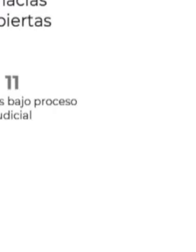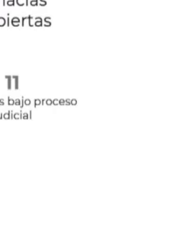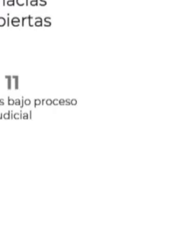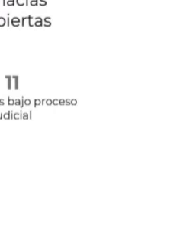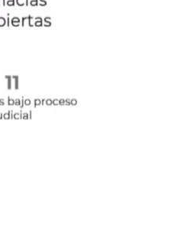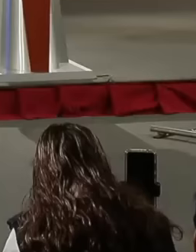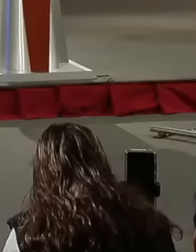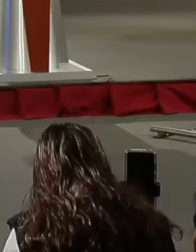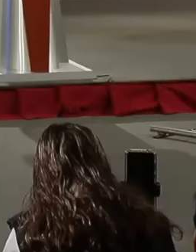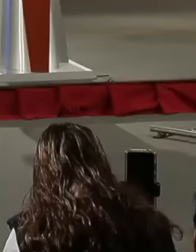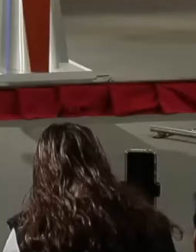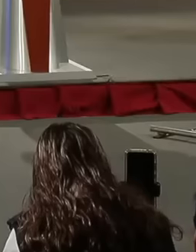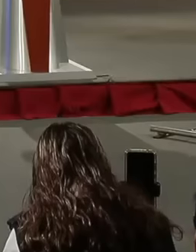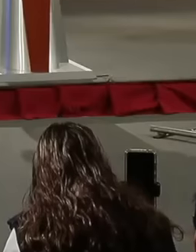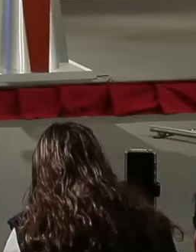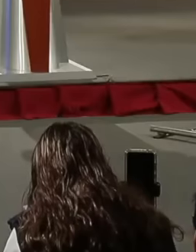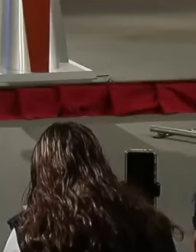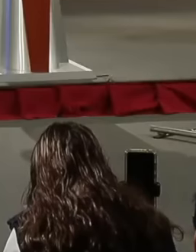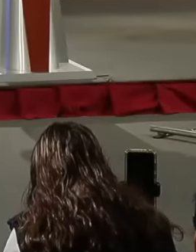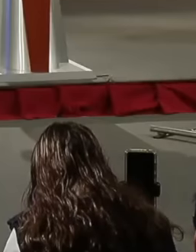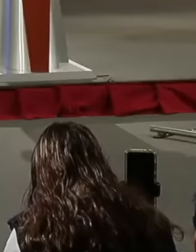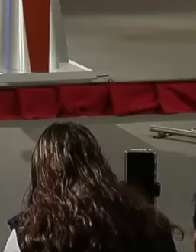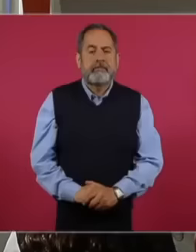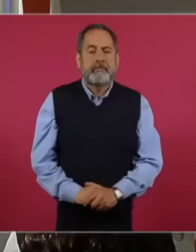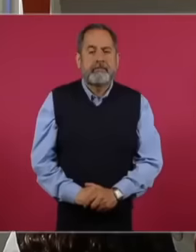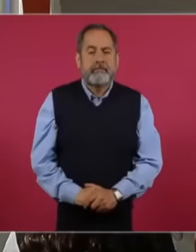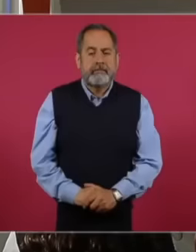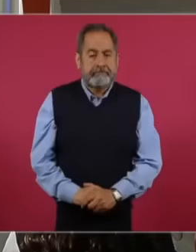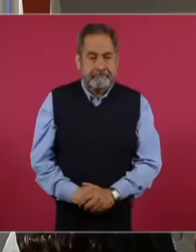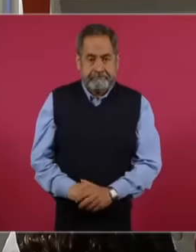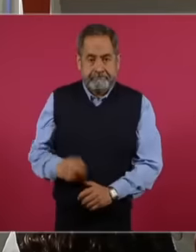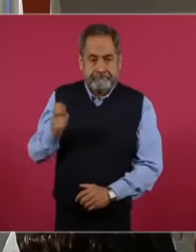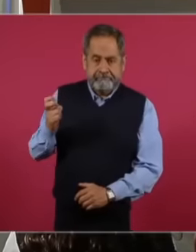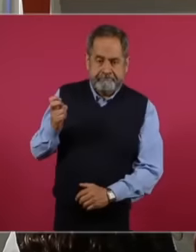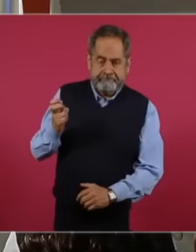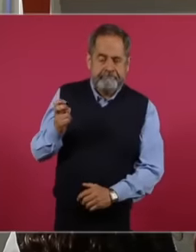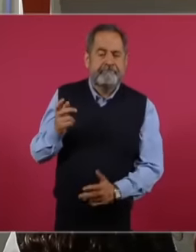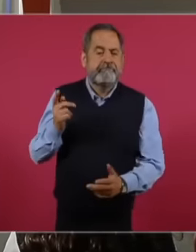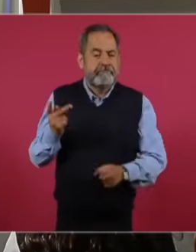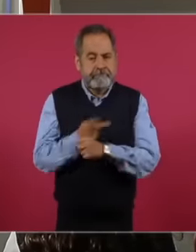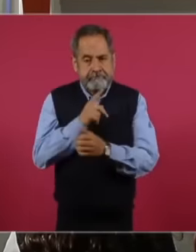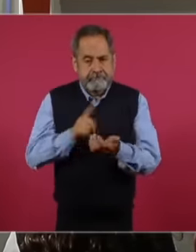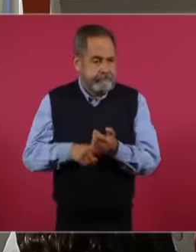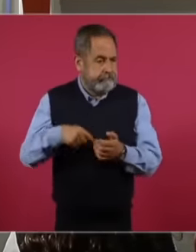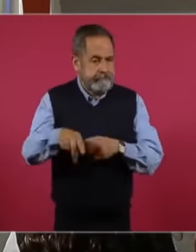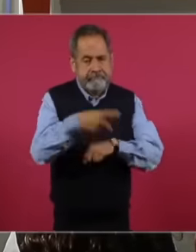of the same level of toxicity. This undoubtedly represents a risk to the health of